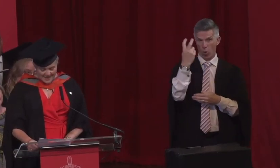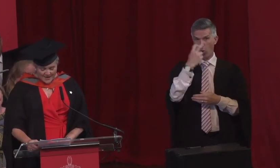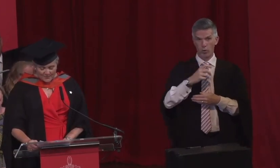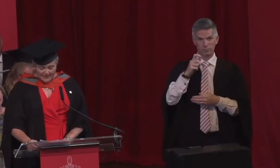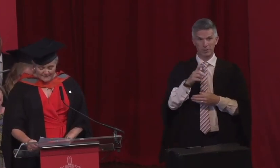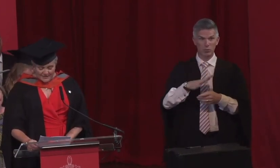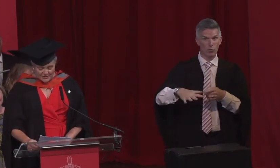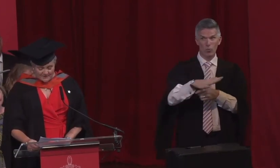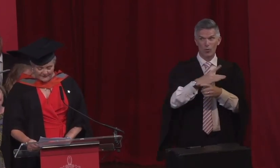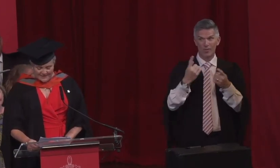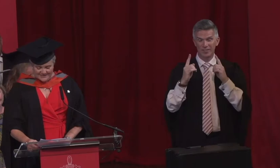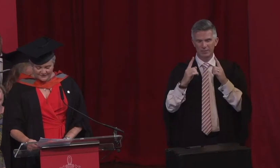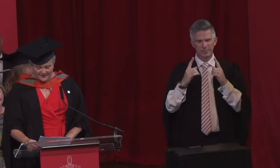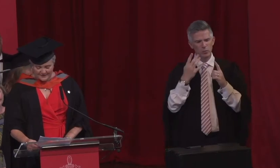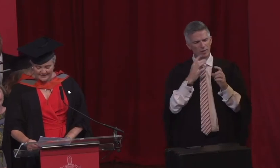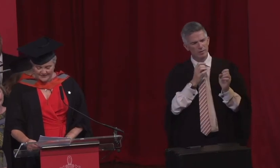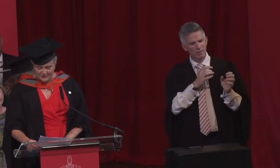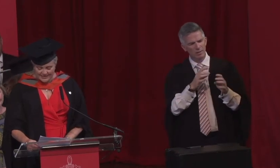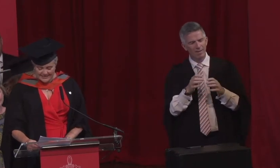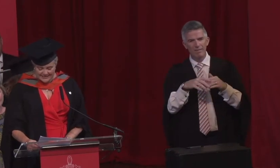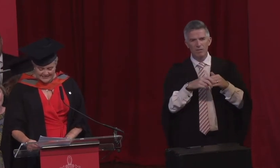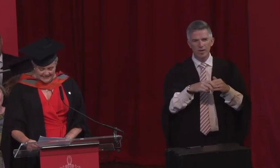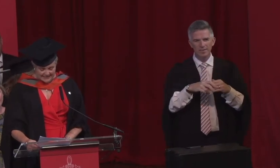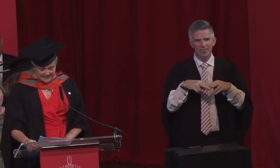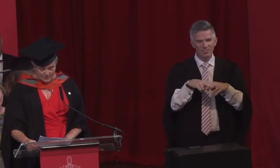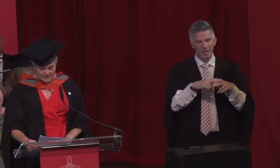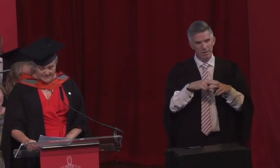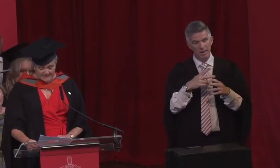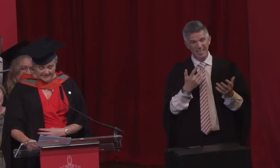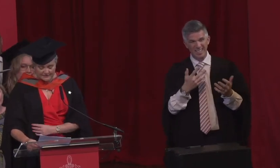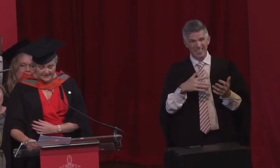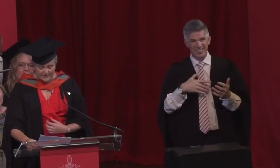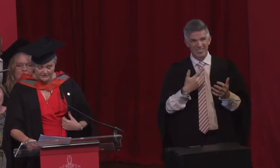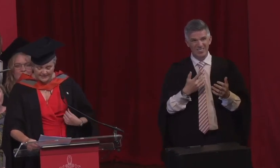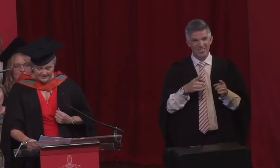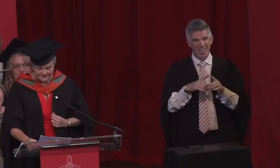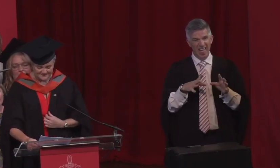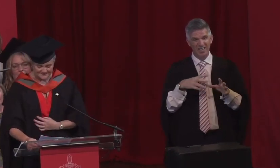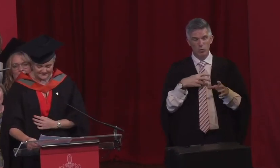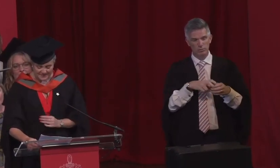but when I mentioned to my friends and family the crazy idea that I wanted to leave my career, a